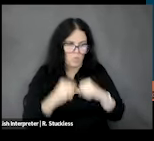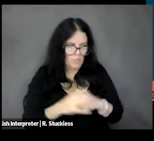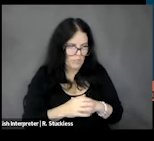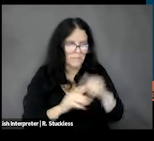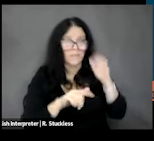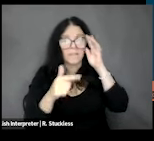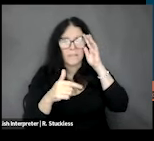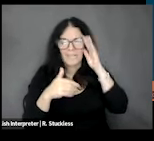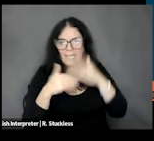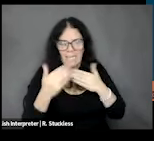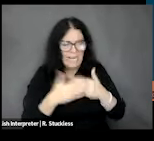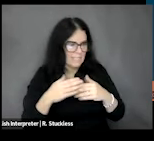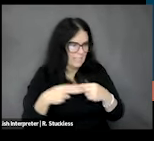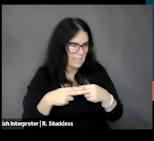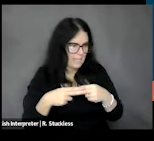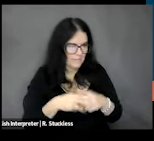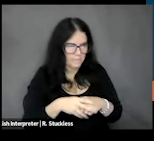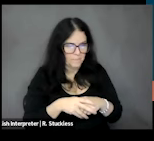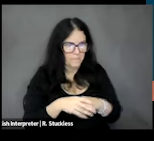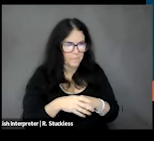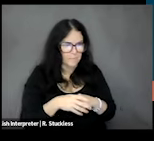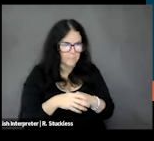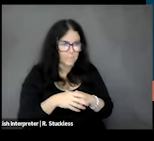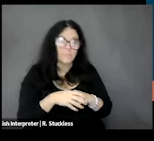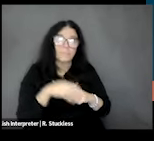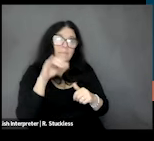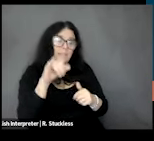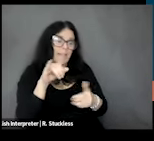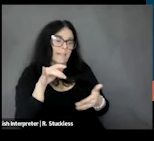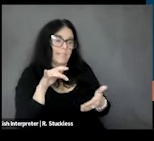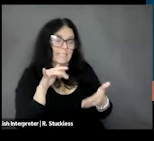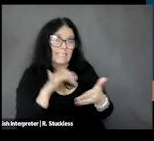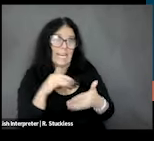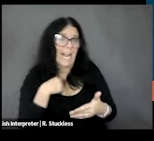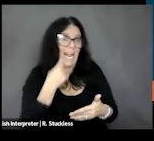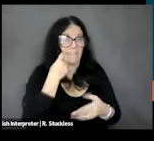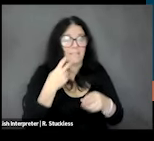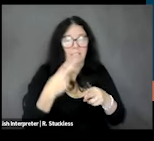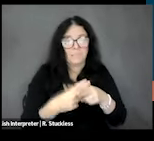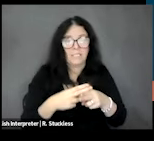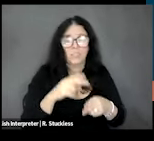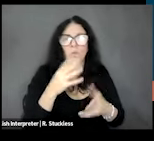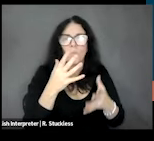the study I mentioned earlier, we want to accomplish these two objectives: